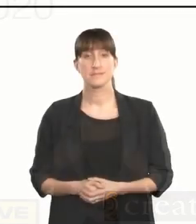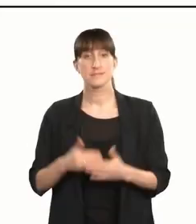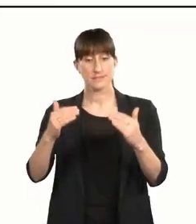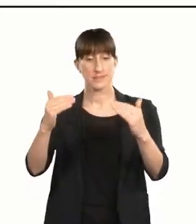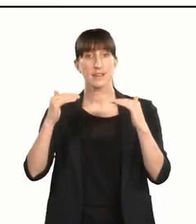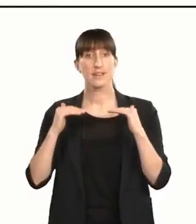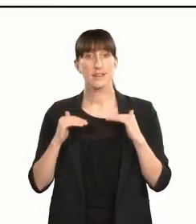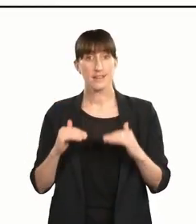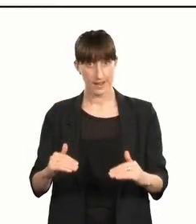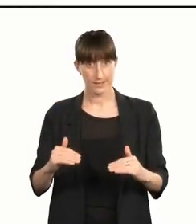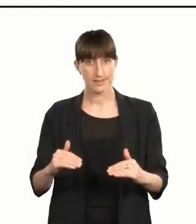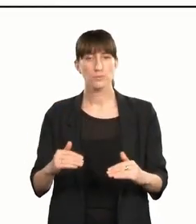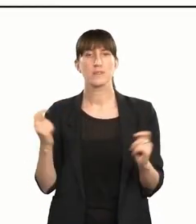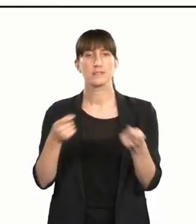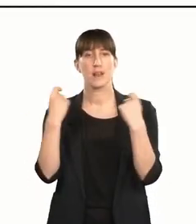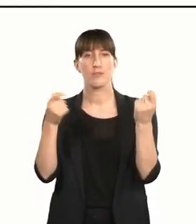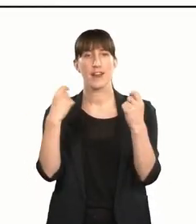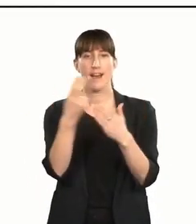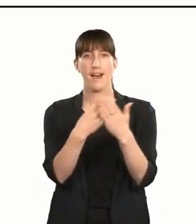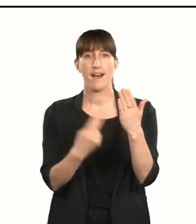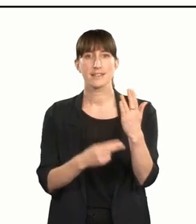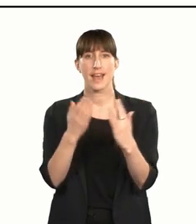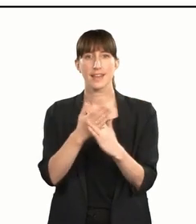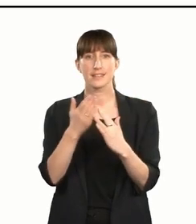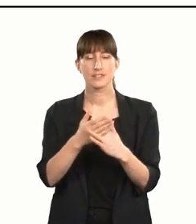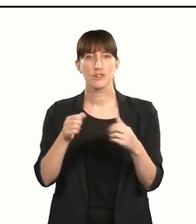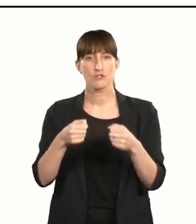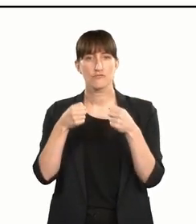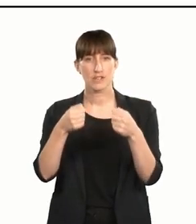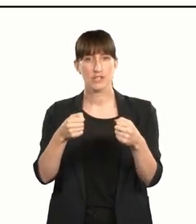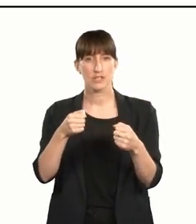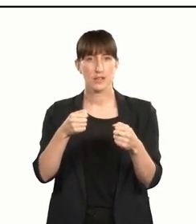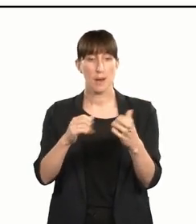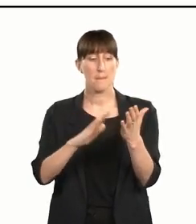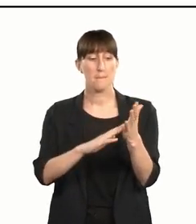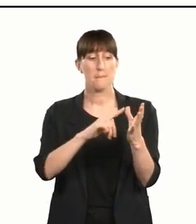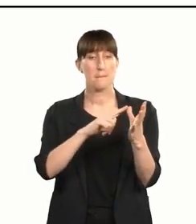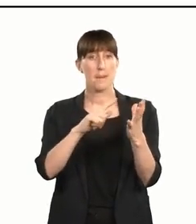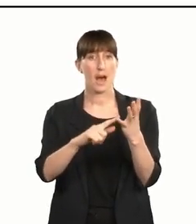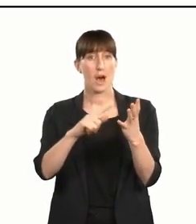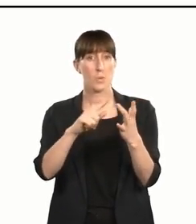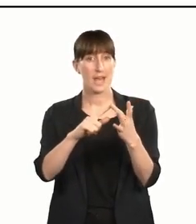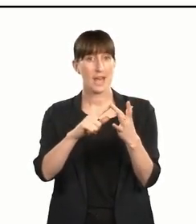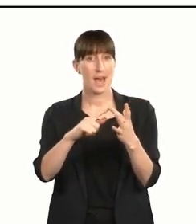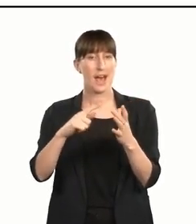Next up on our programme, we're celebrating the Arts Access Corrections Māui Tikitiki a Taranga Award.